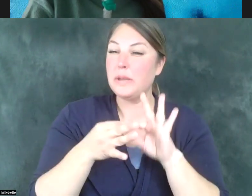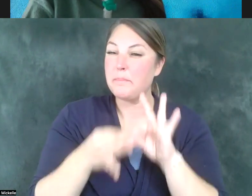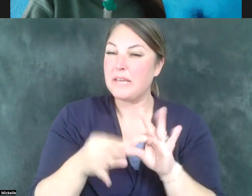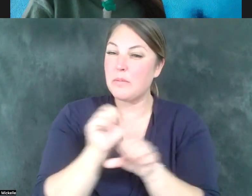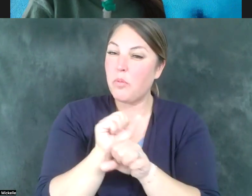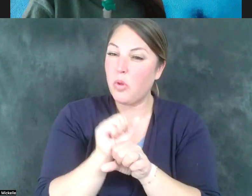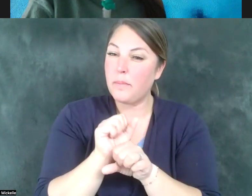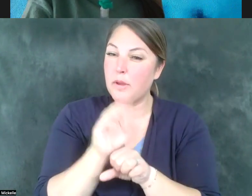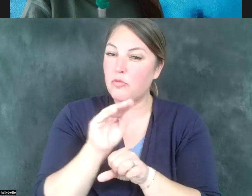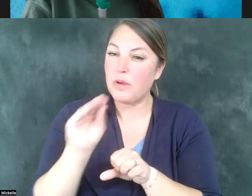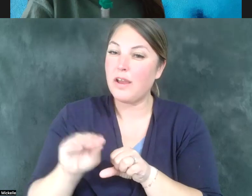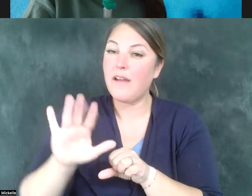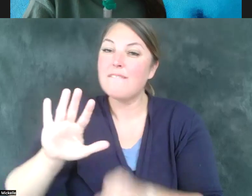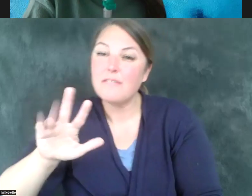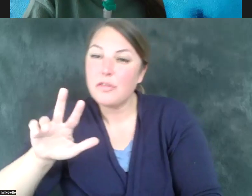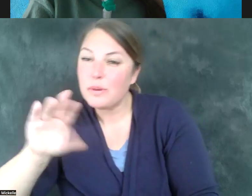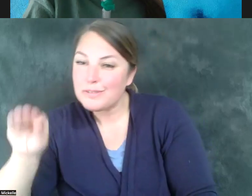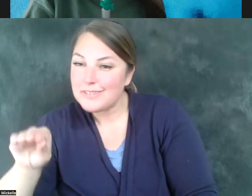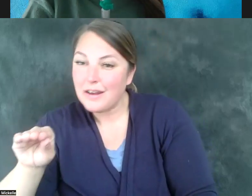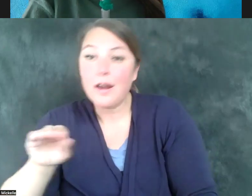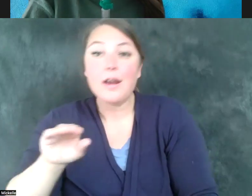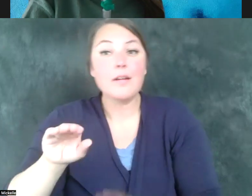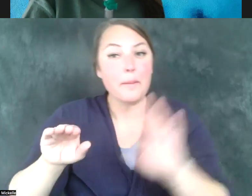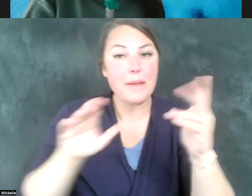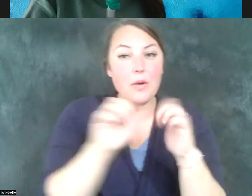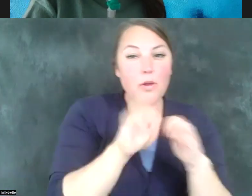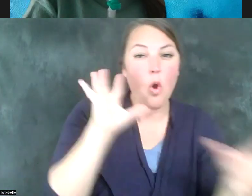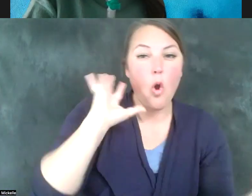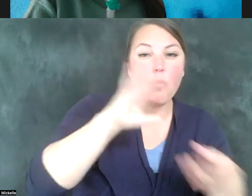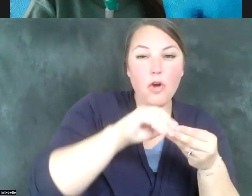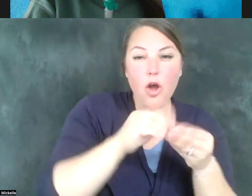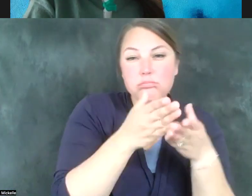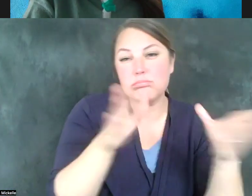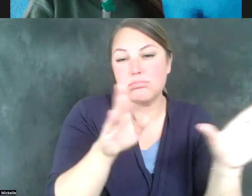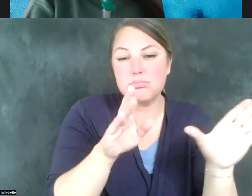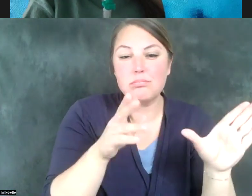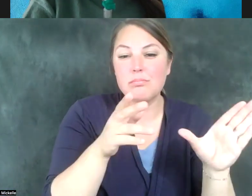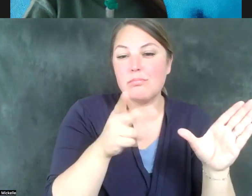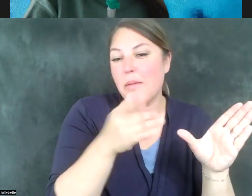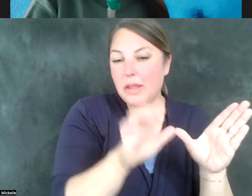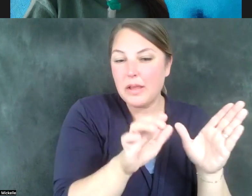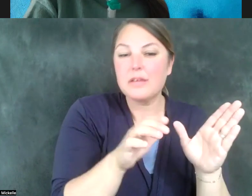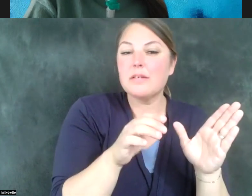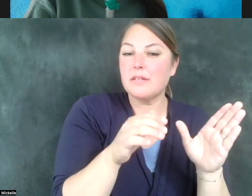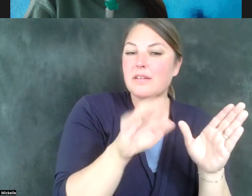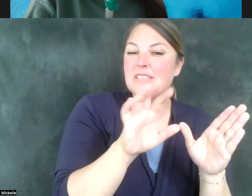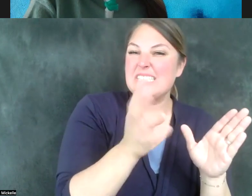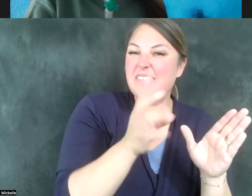compared to the overall employment rate of 78% for all Utahns. This is cited by the American Community